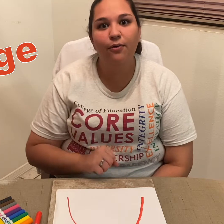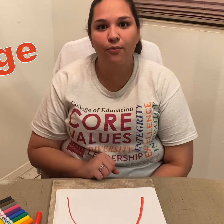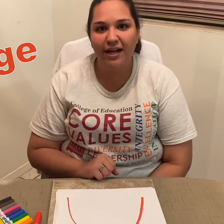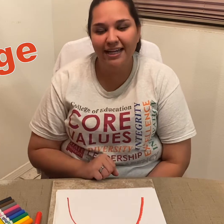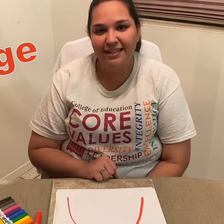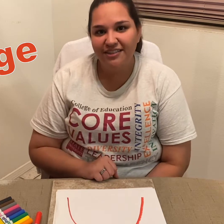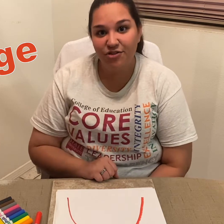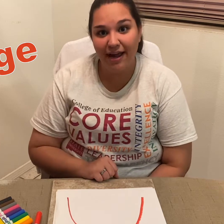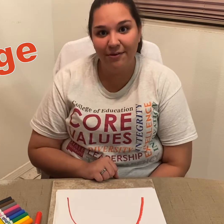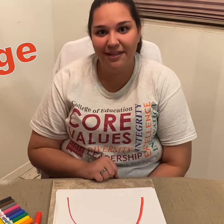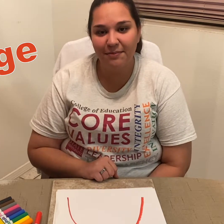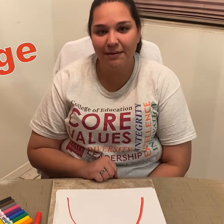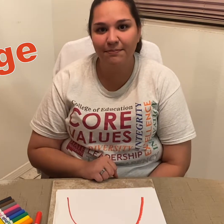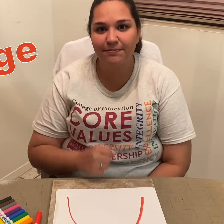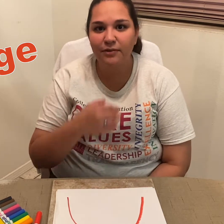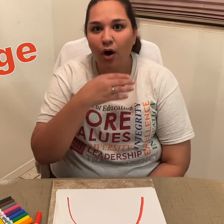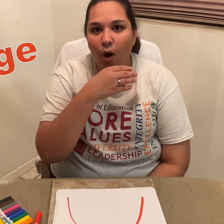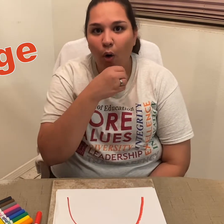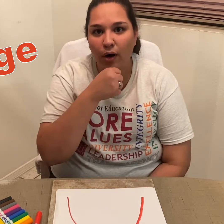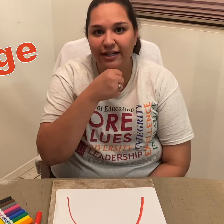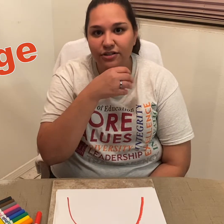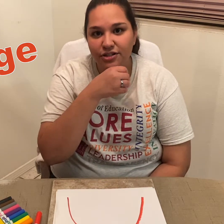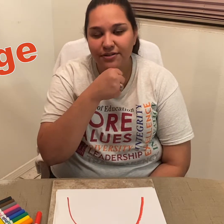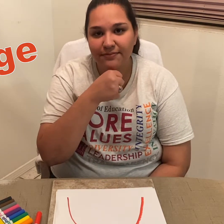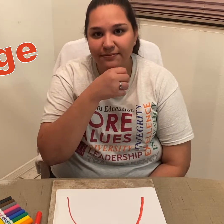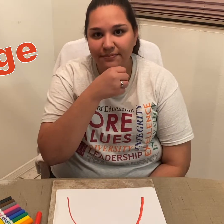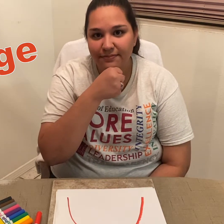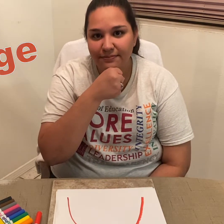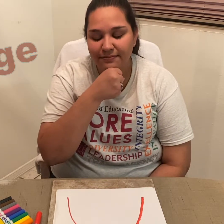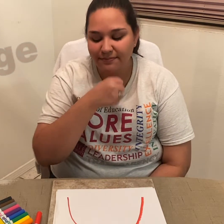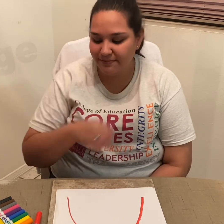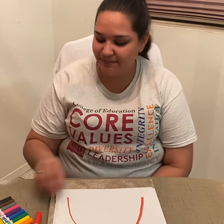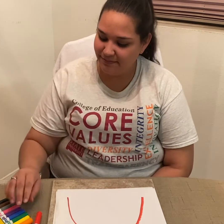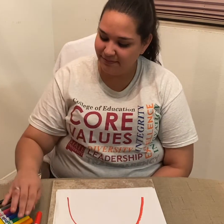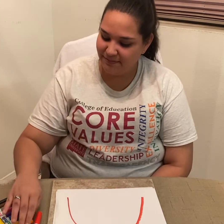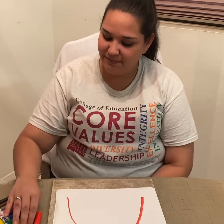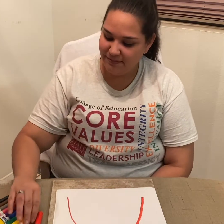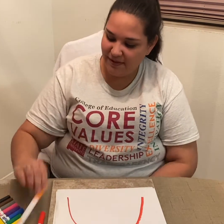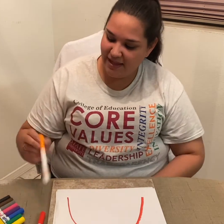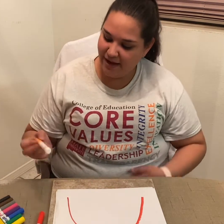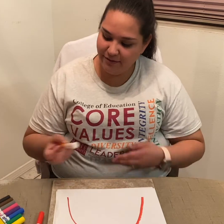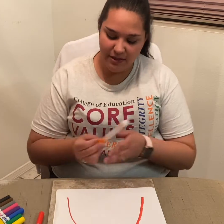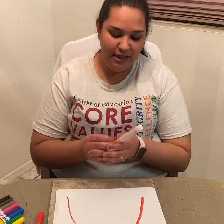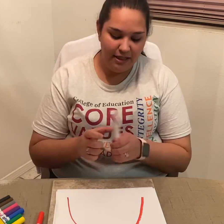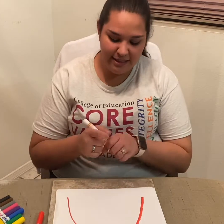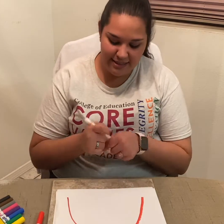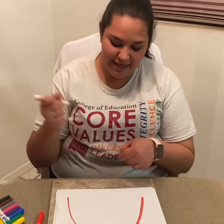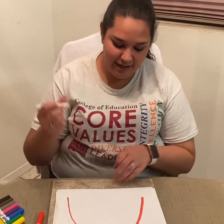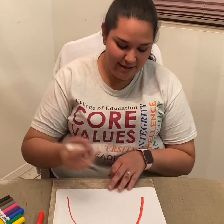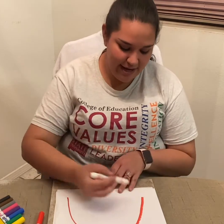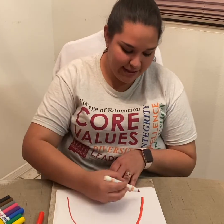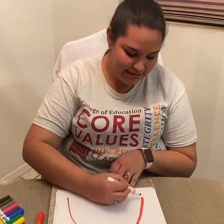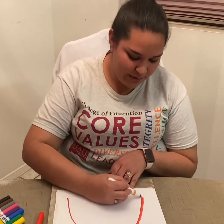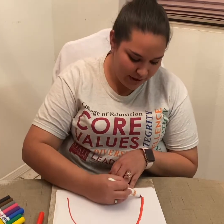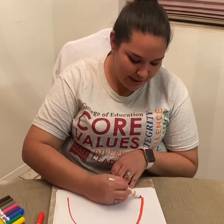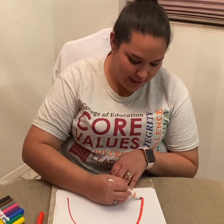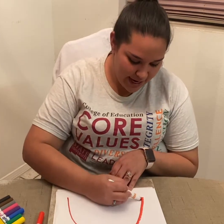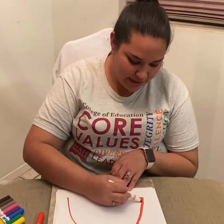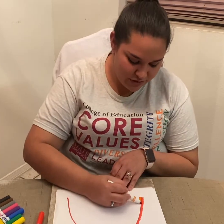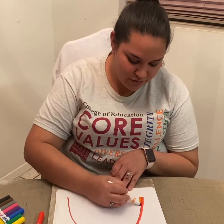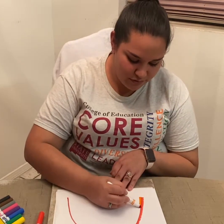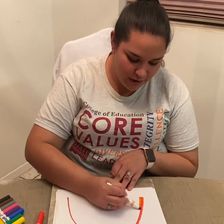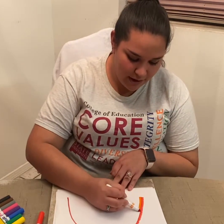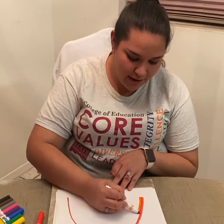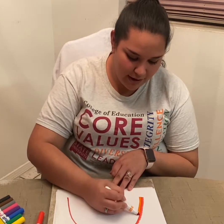Ready? Try it with me! *Signs 'orange'* Now, let's take our next marker and draw